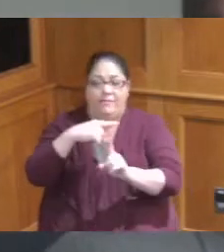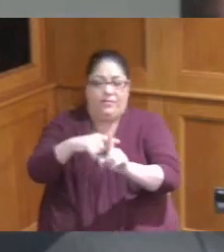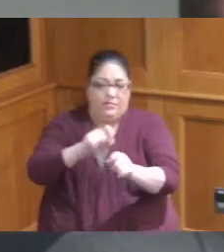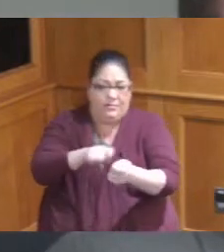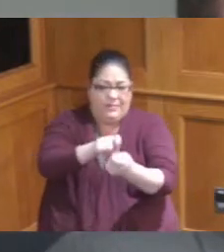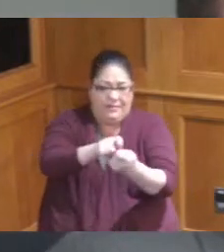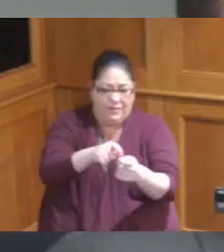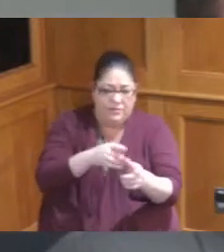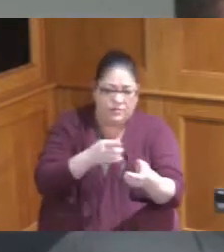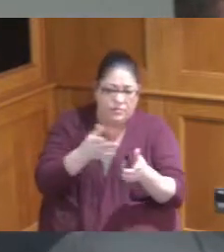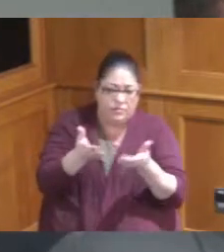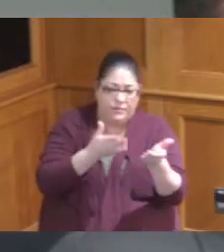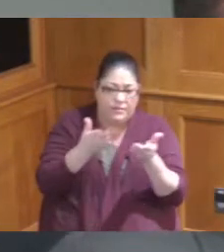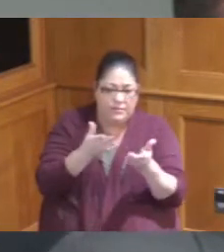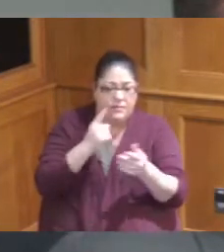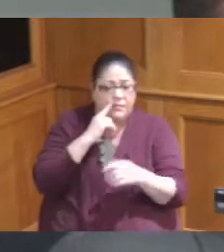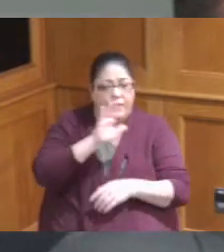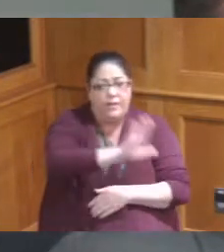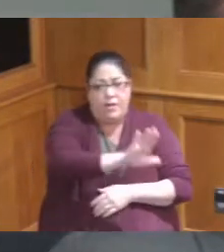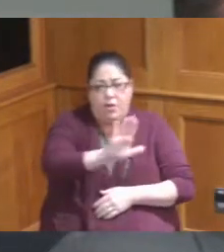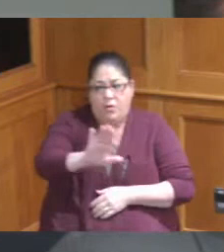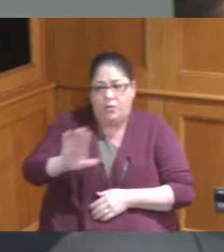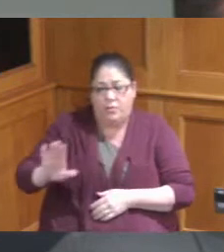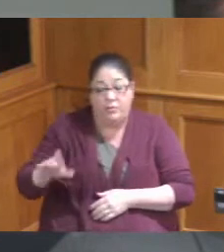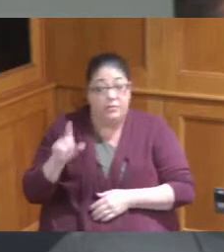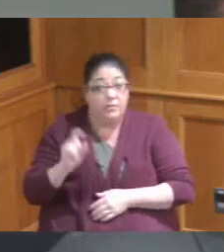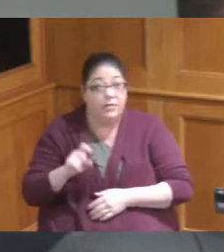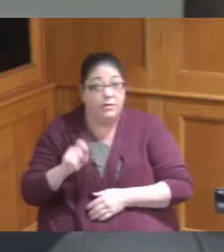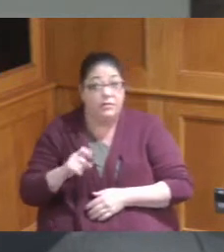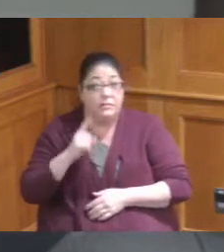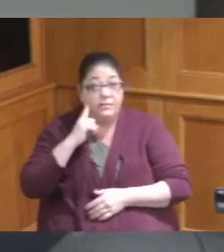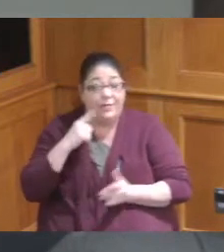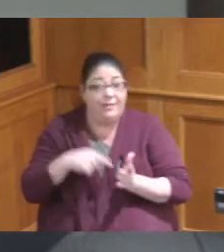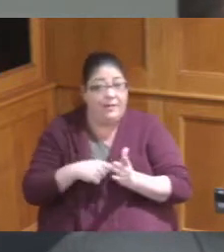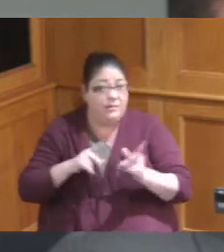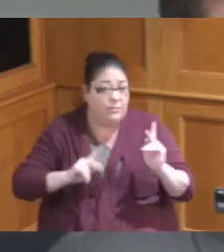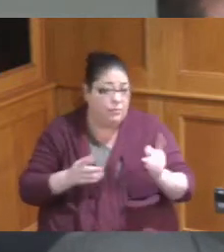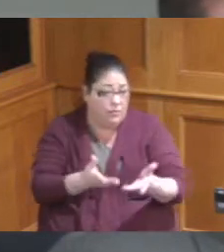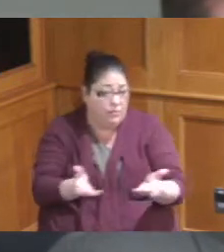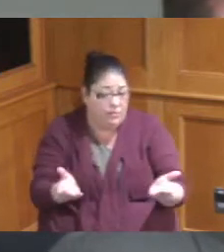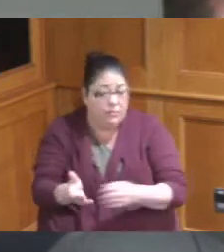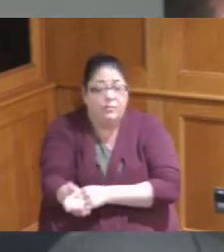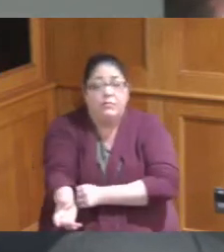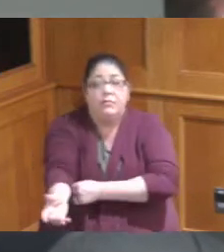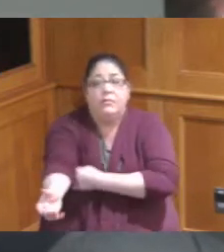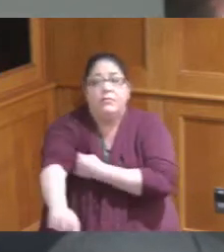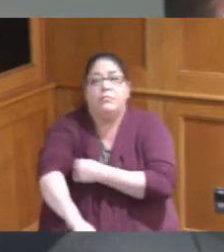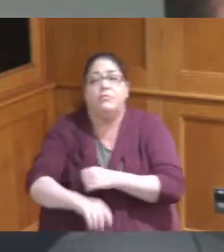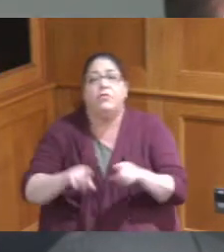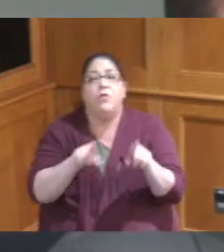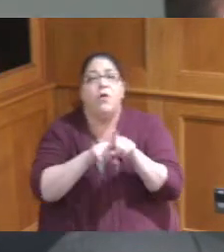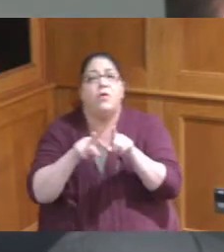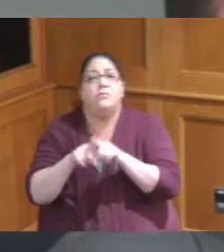that for the types of needs that we know we have for for these folks I would also say that when